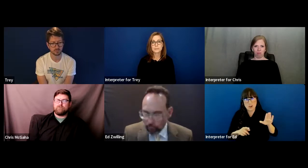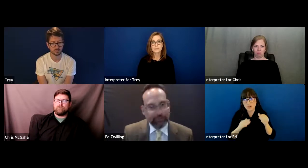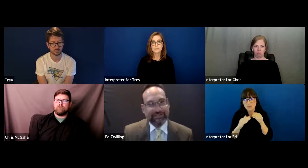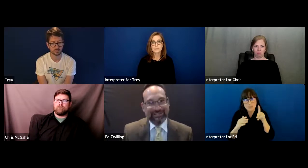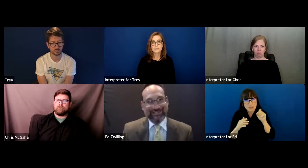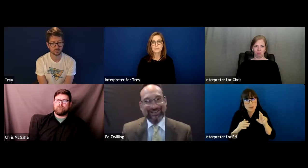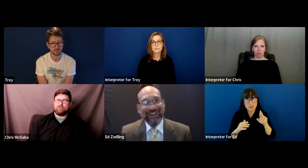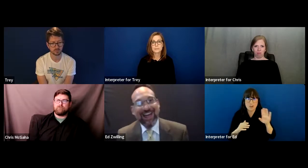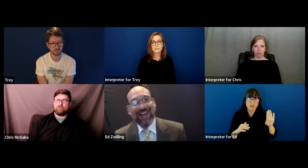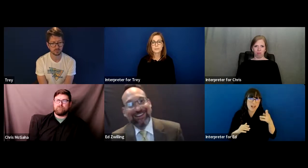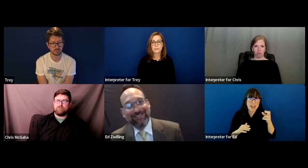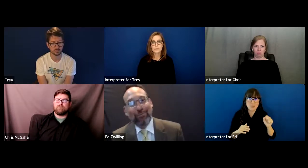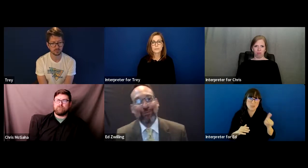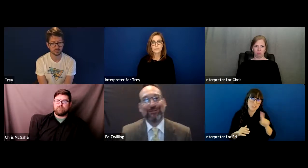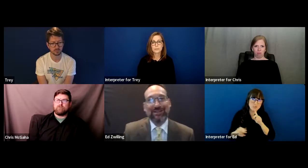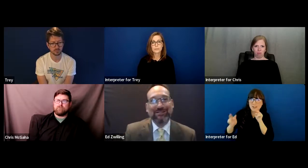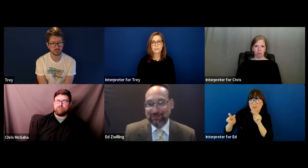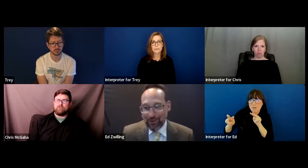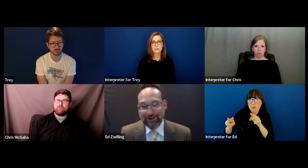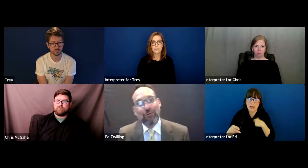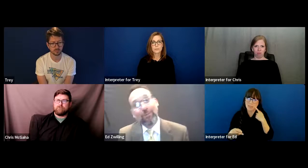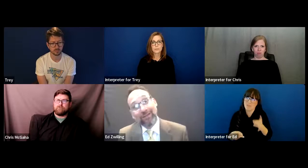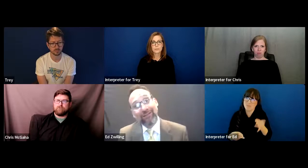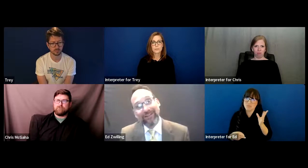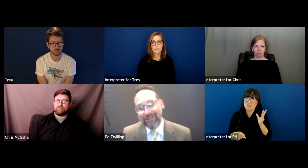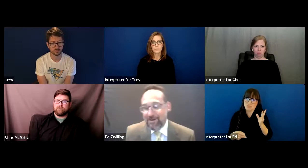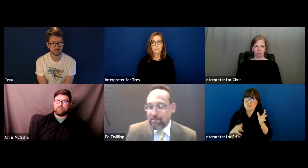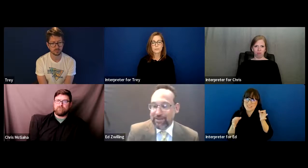I thought it was a horrible decision and the Department of Justice wanted to appeal it.